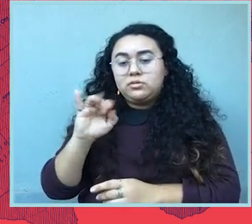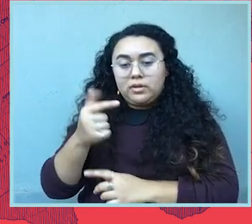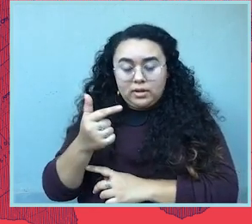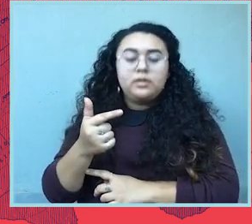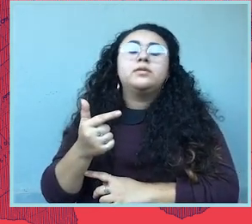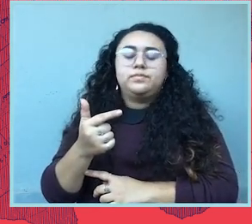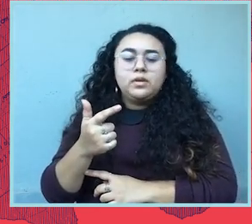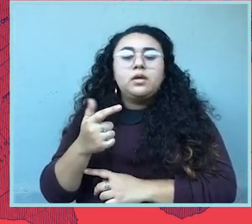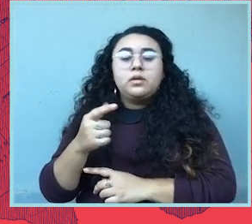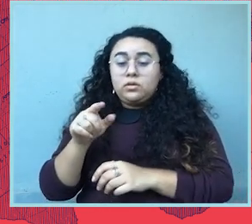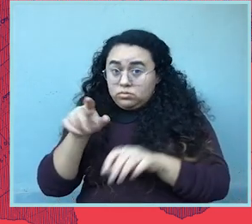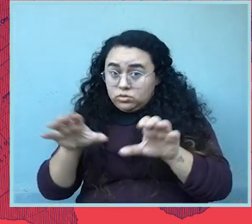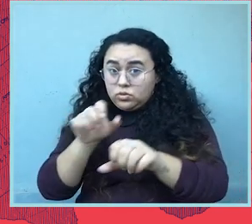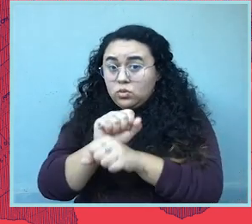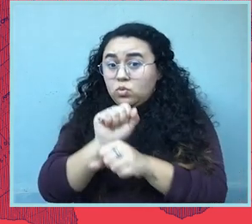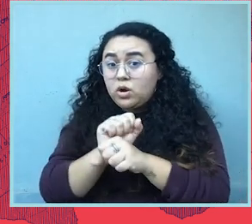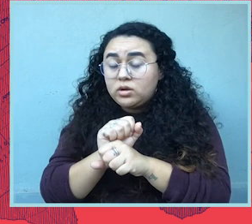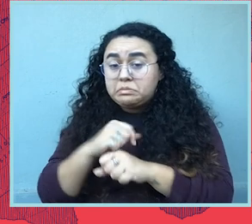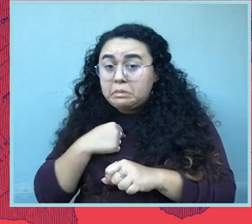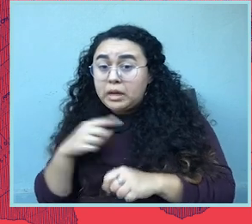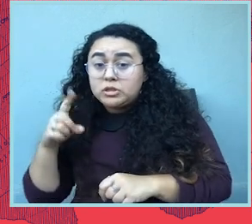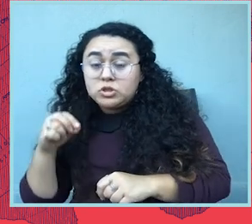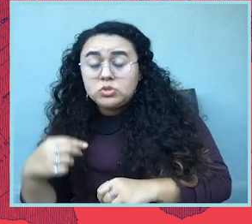when you're doing the work that that I that I do in in the states, I'm like, well, if